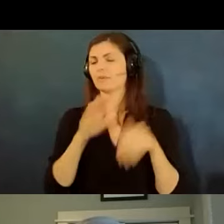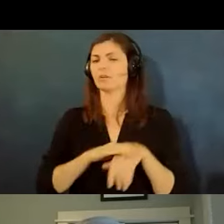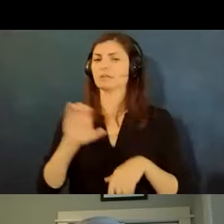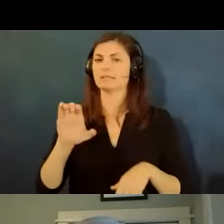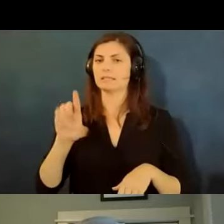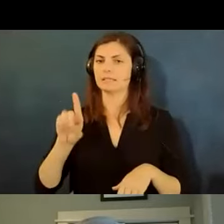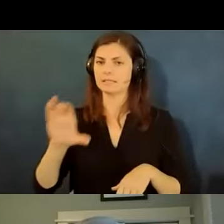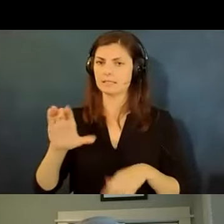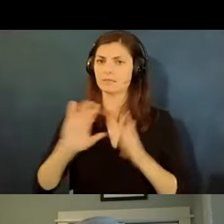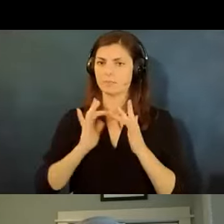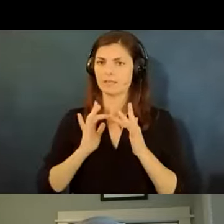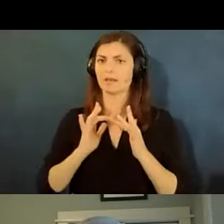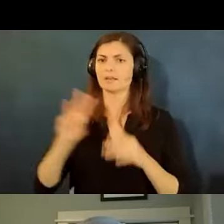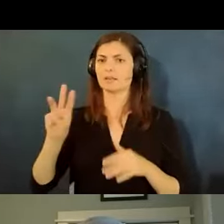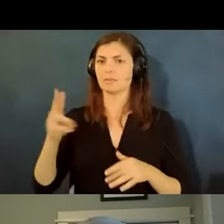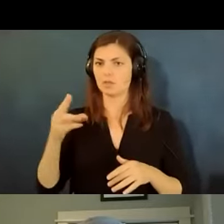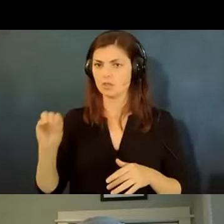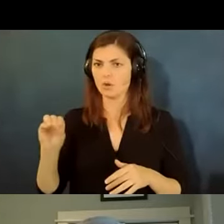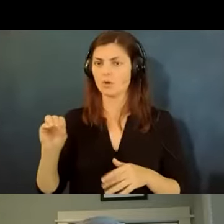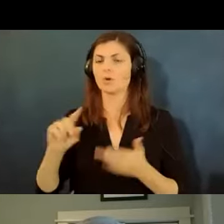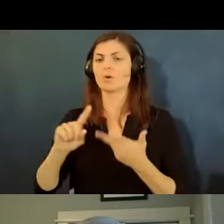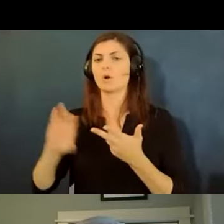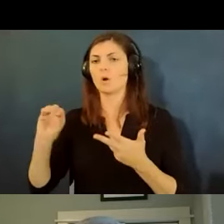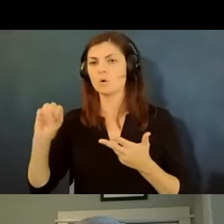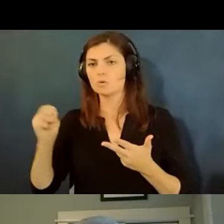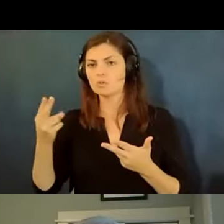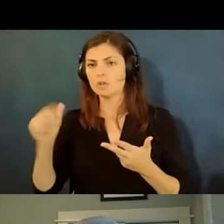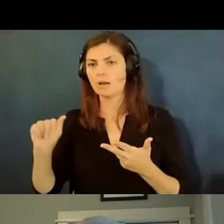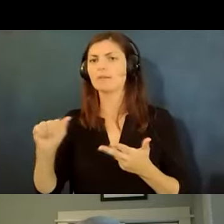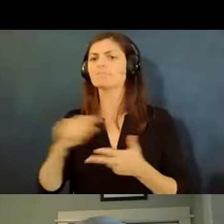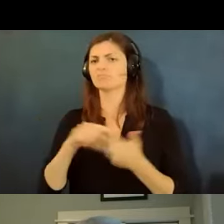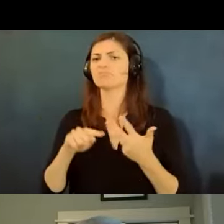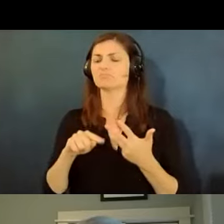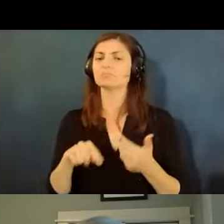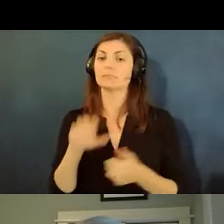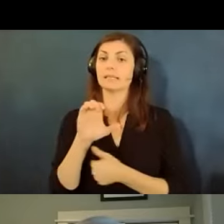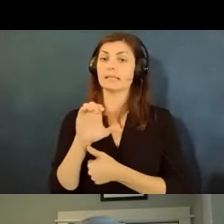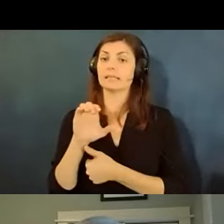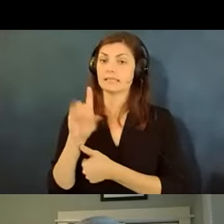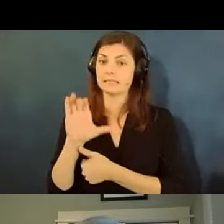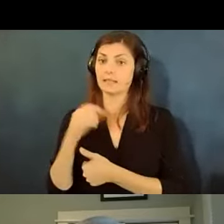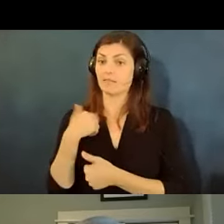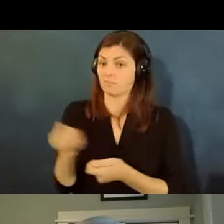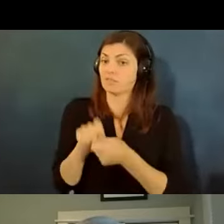world health organization and osha the cdc has a particular document that is helpful for many